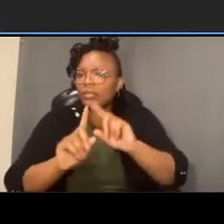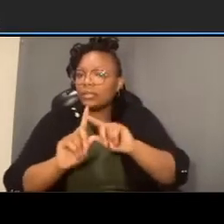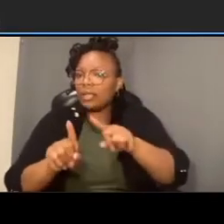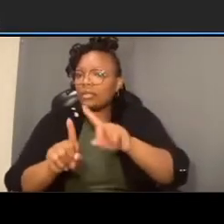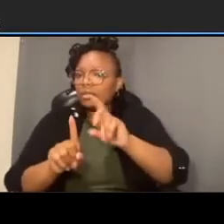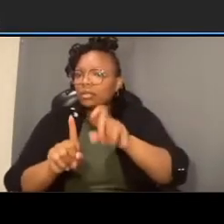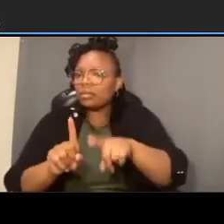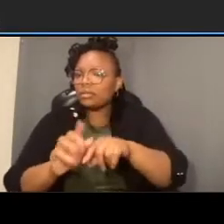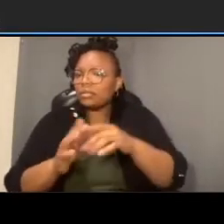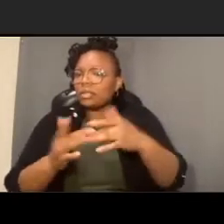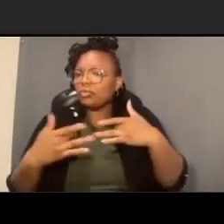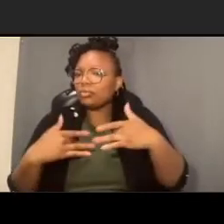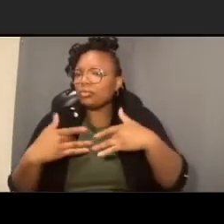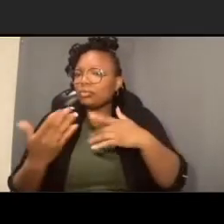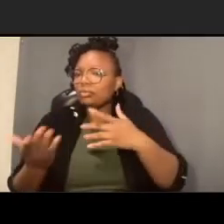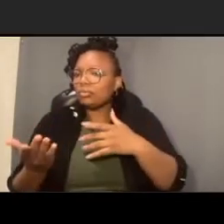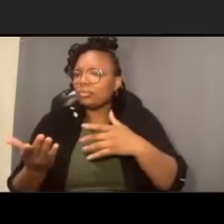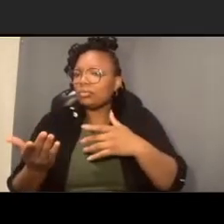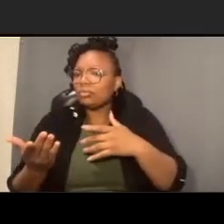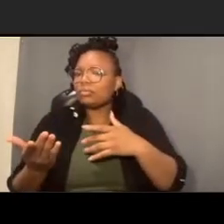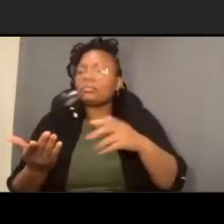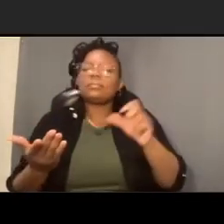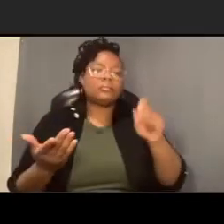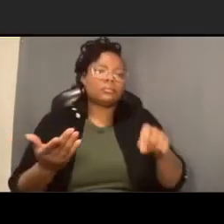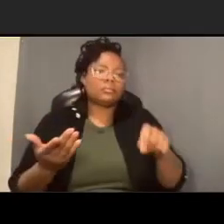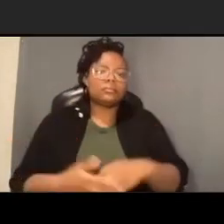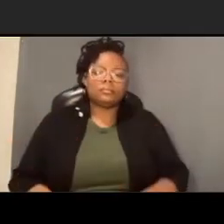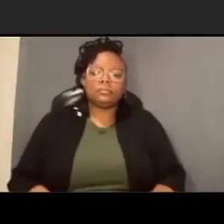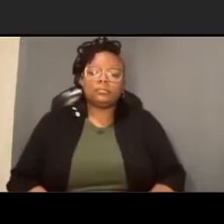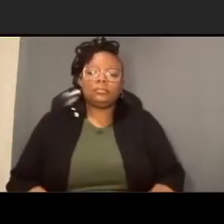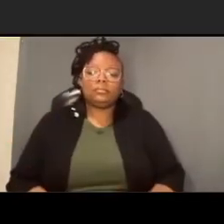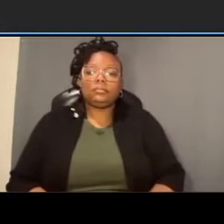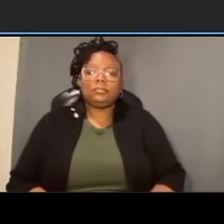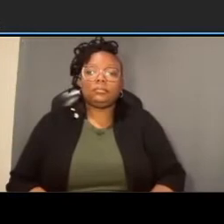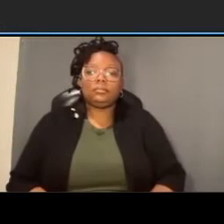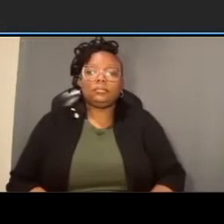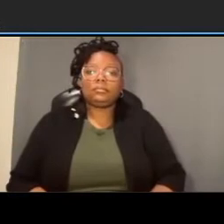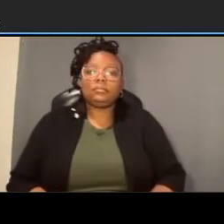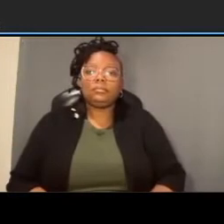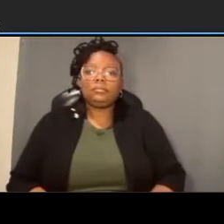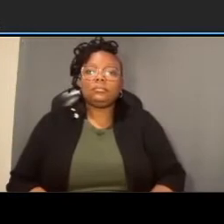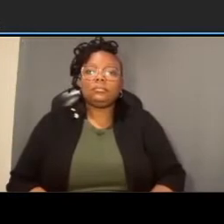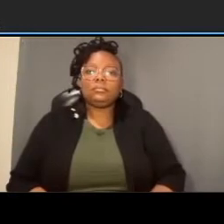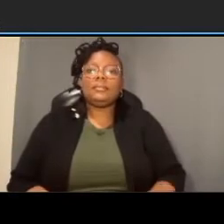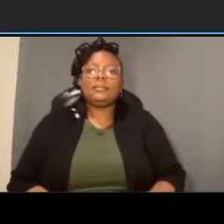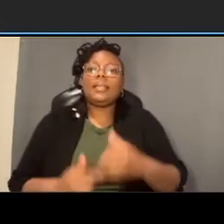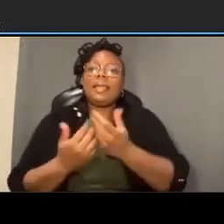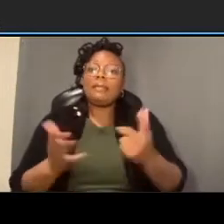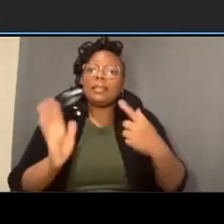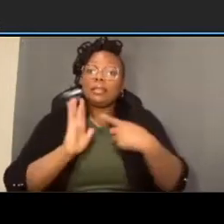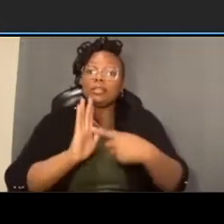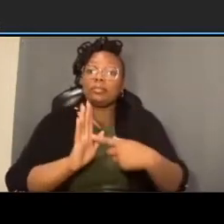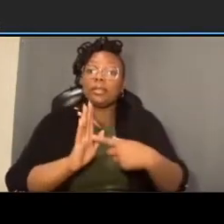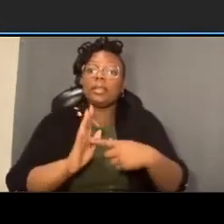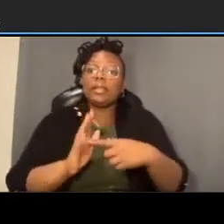everything that's being shown here is basically curb to curb other than bus stop um amenities and features that may be behind the curve